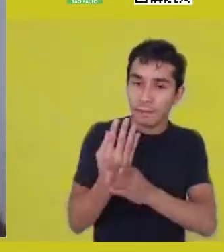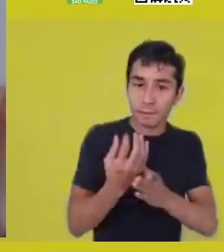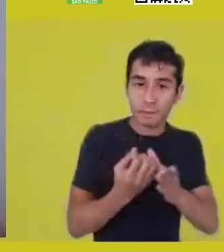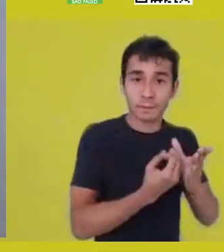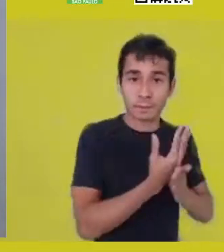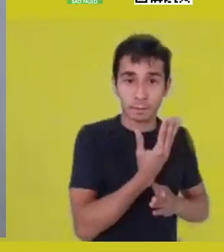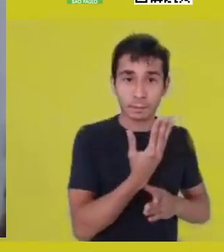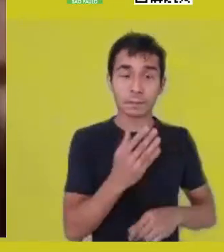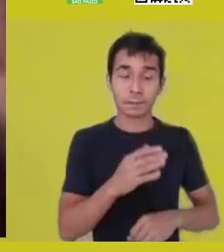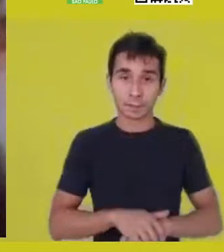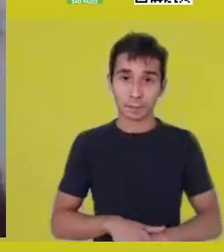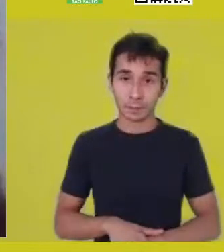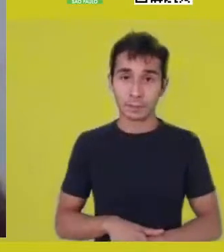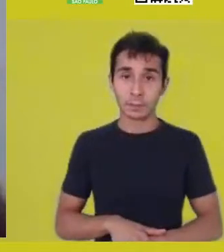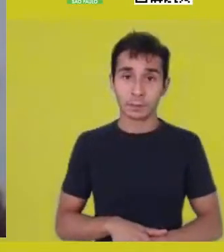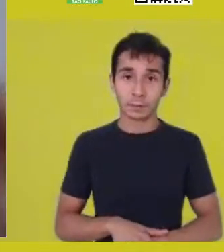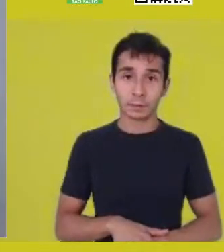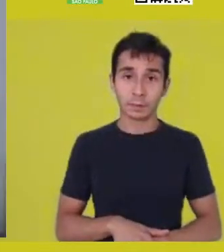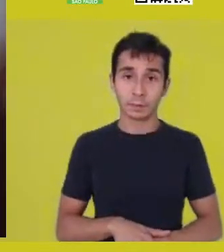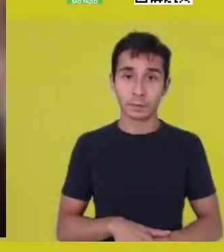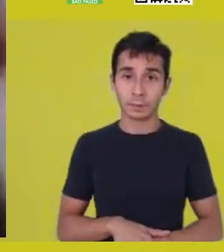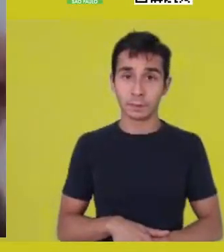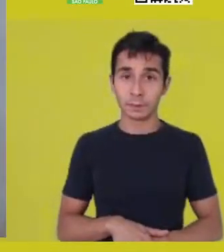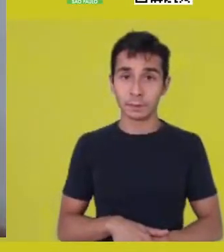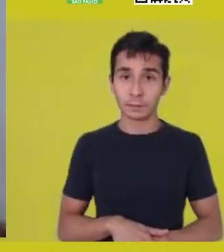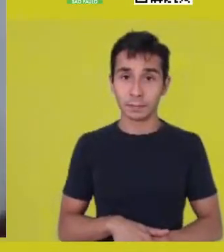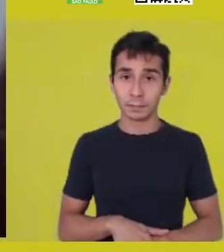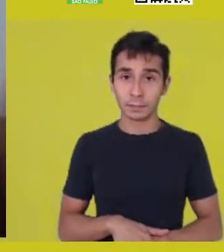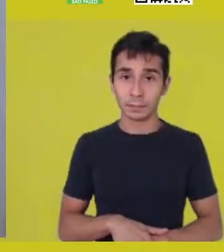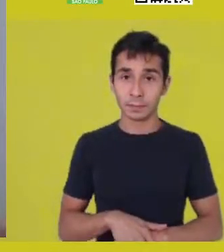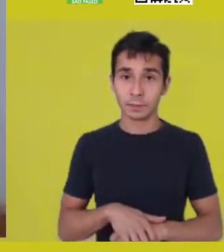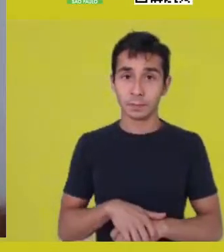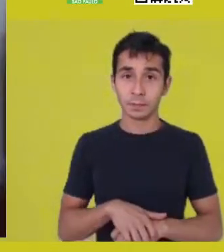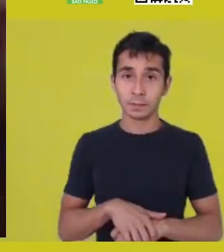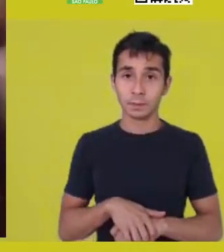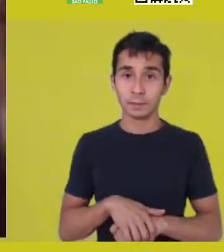to which entities, feelings, thoughts,